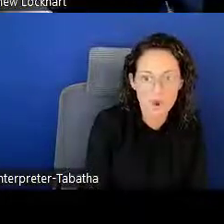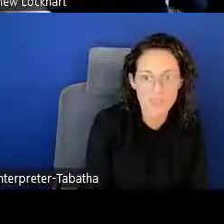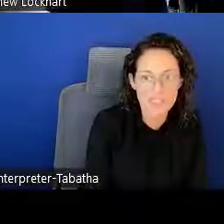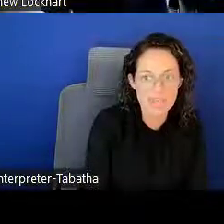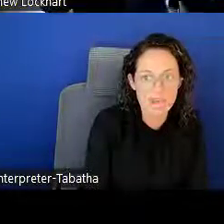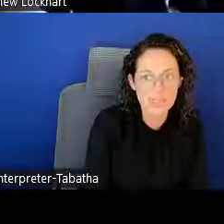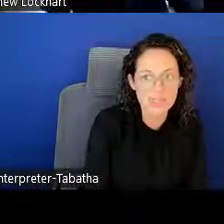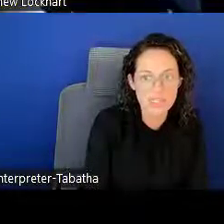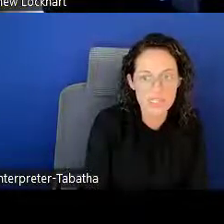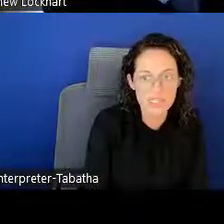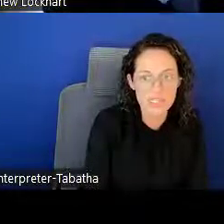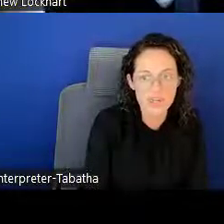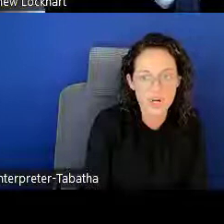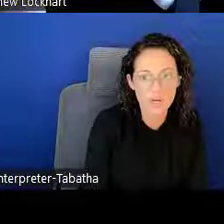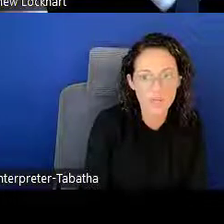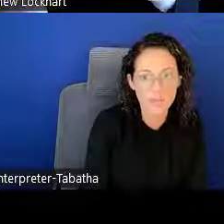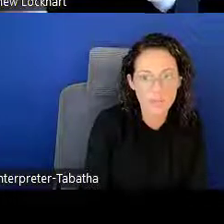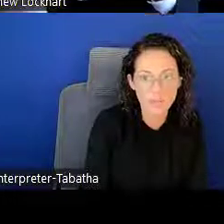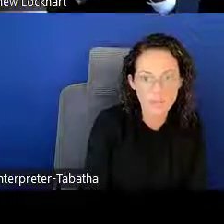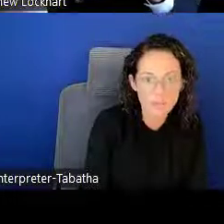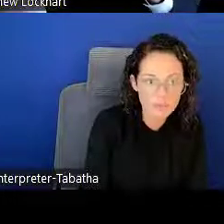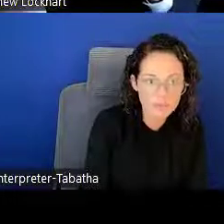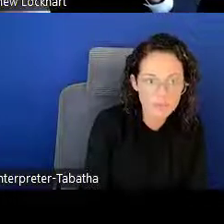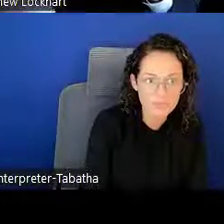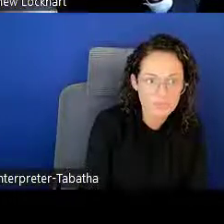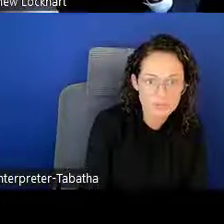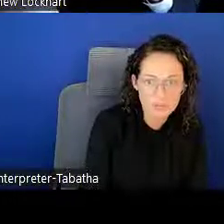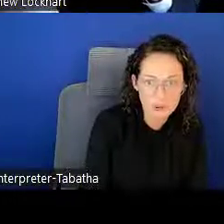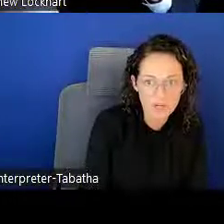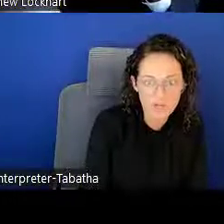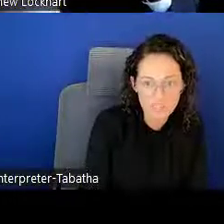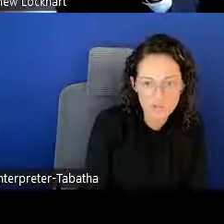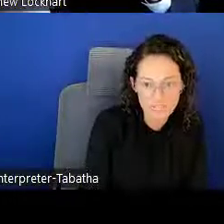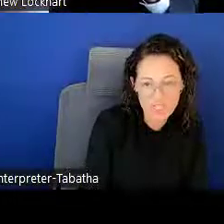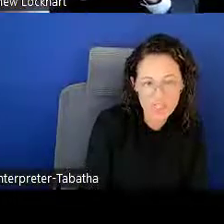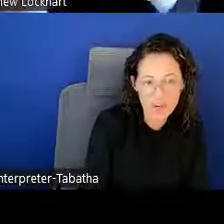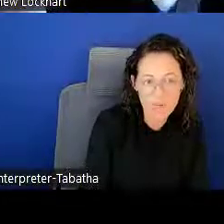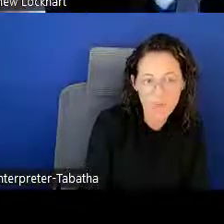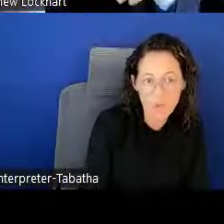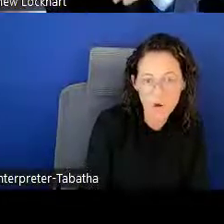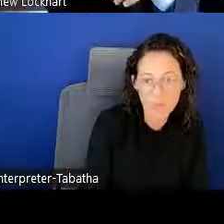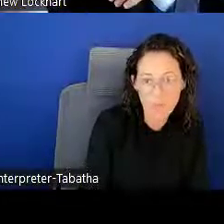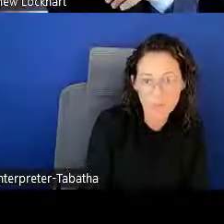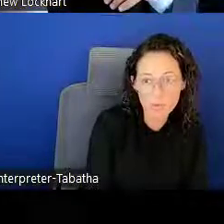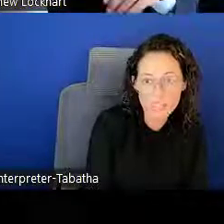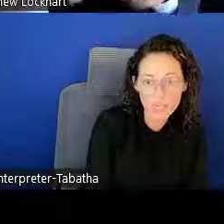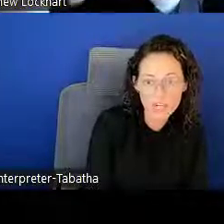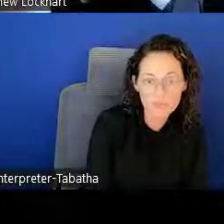On the top, you see a dark blue part of the screen, and there are four bubbles there.